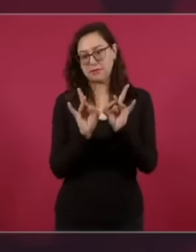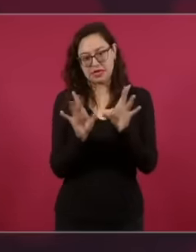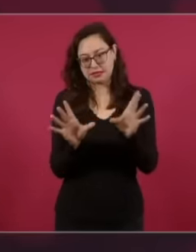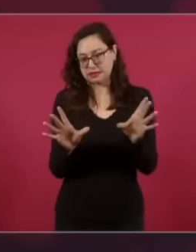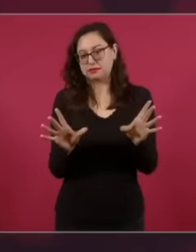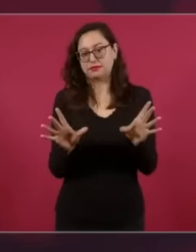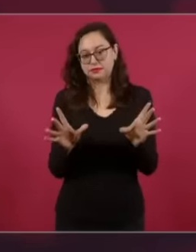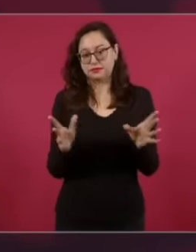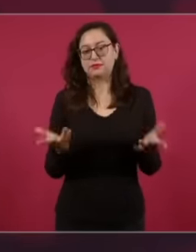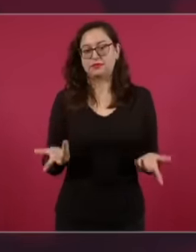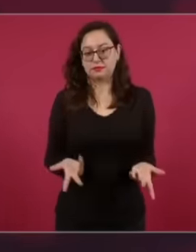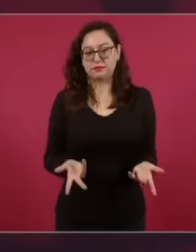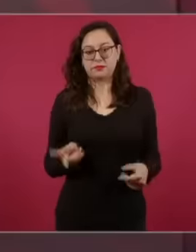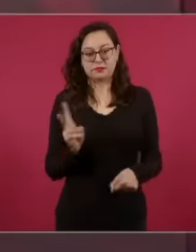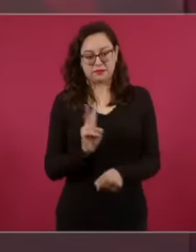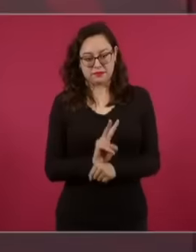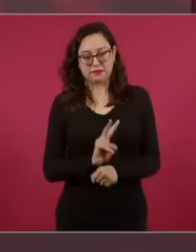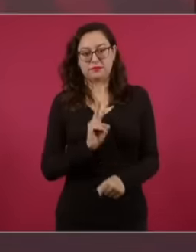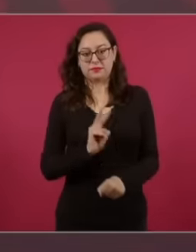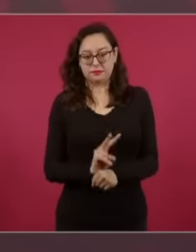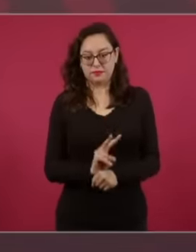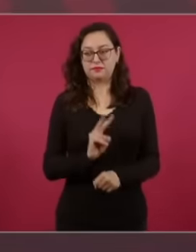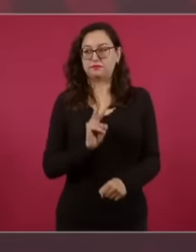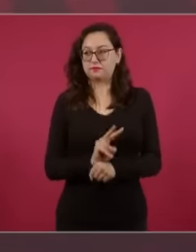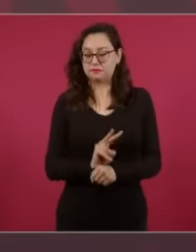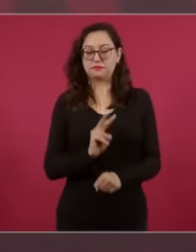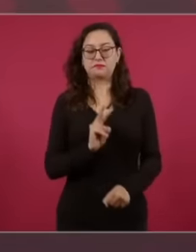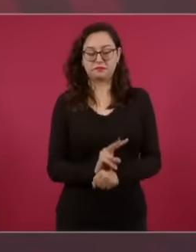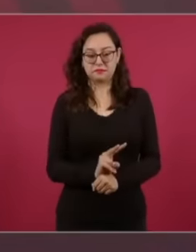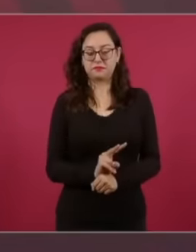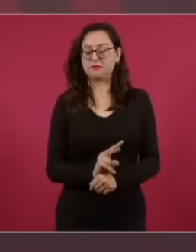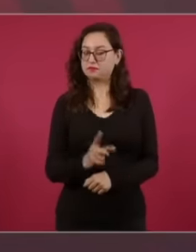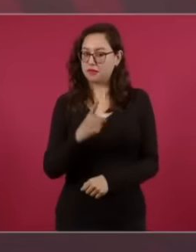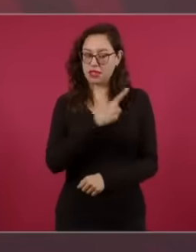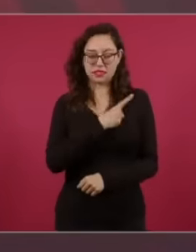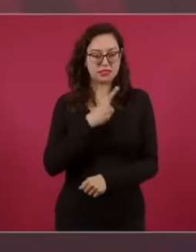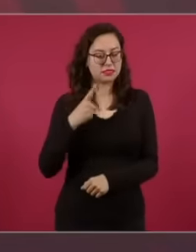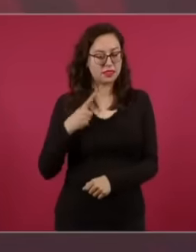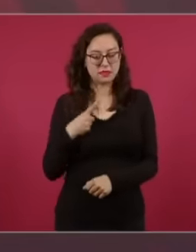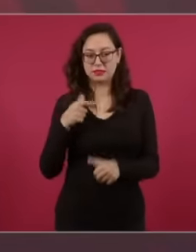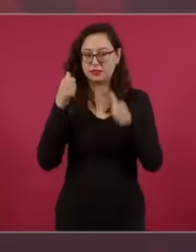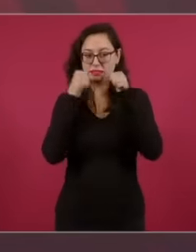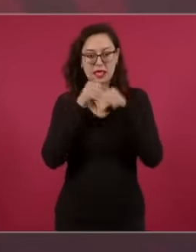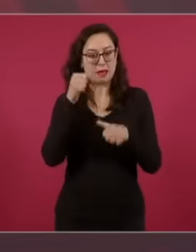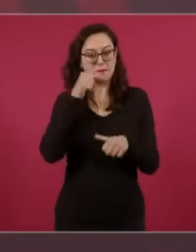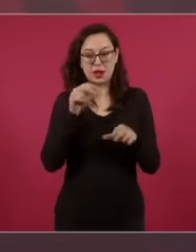But those responsible for the areas must be very attentive